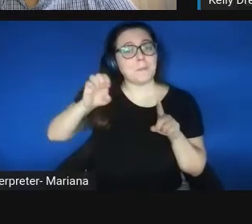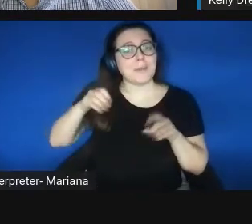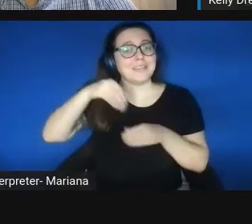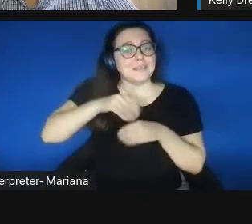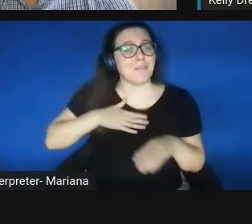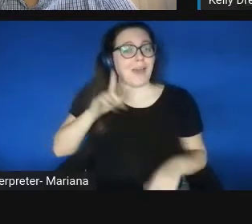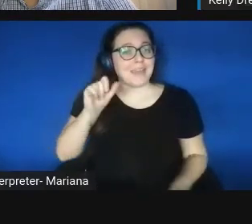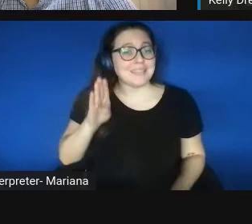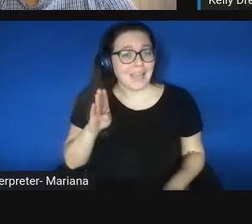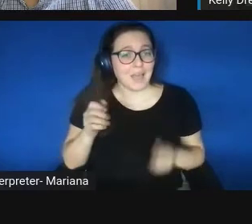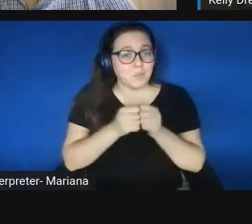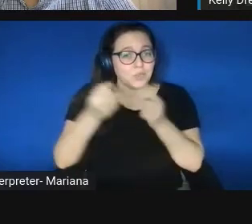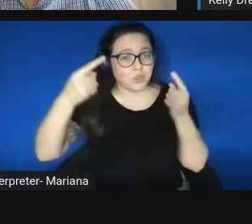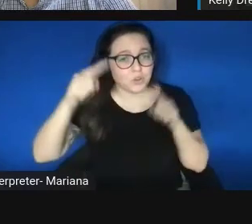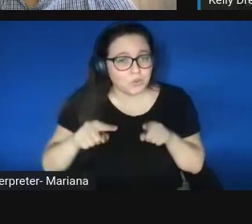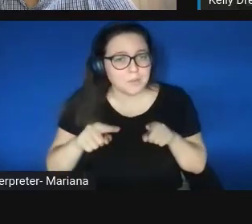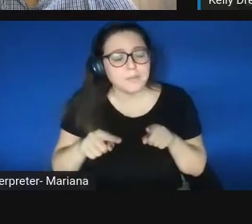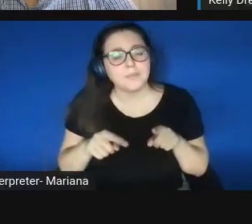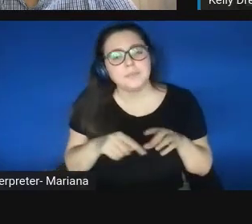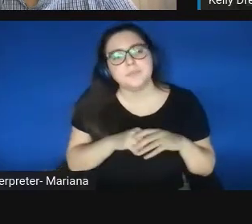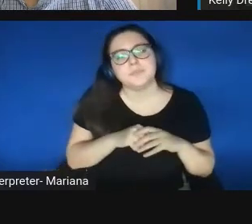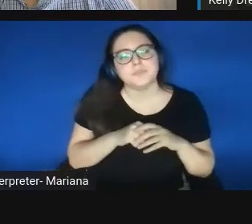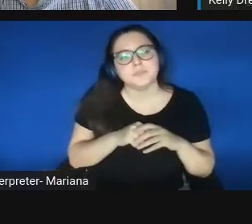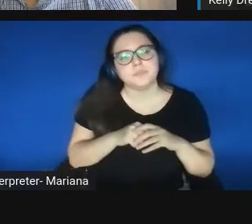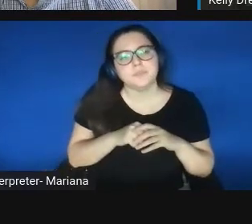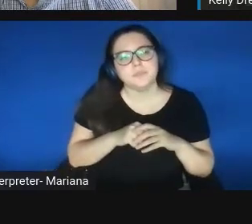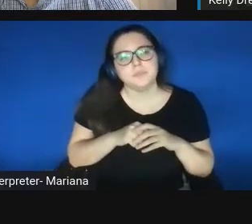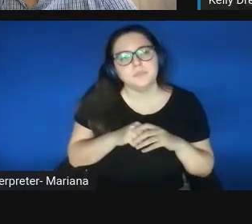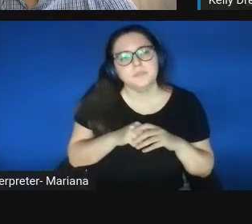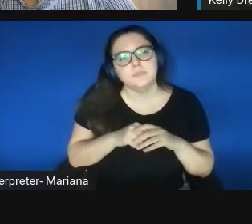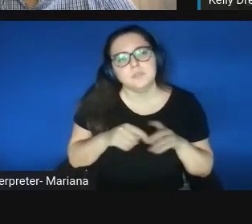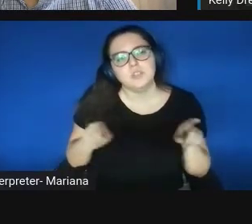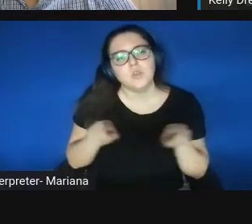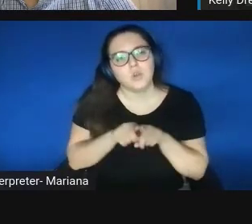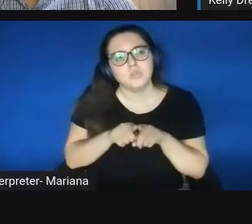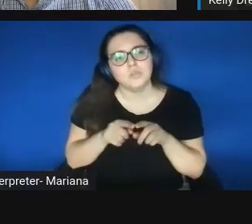They're also in terms of, with the subaward to the university,